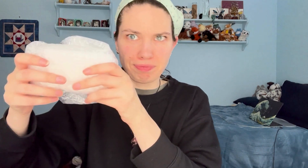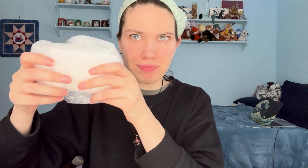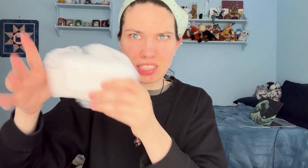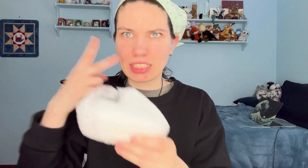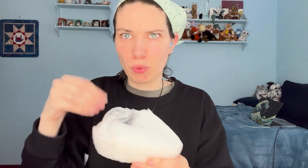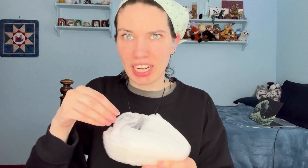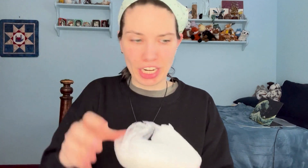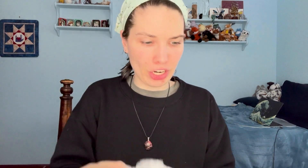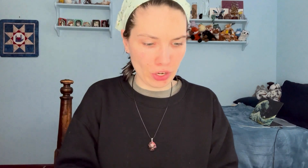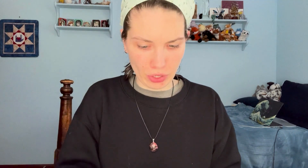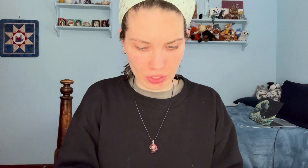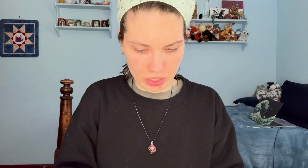Let's see what's in there